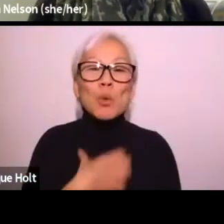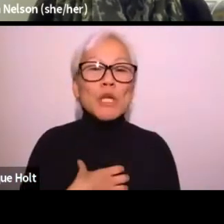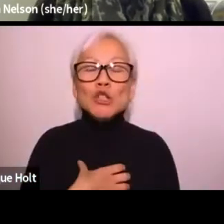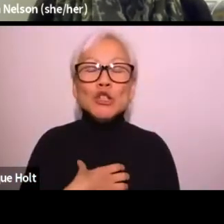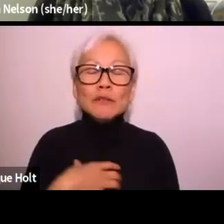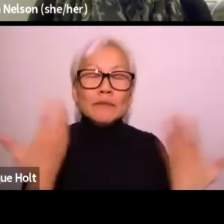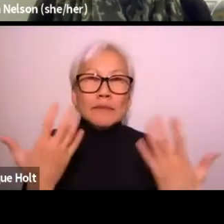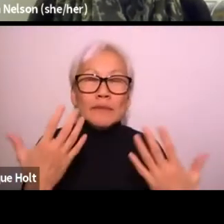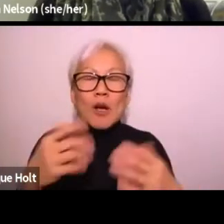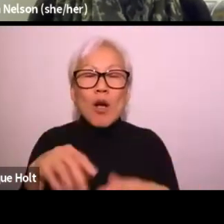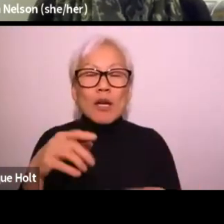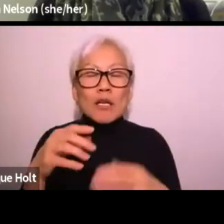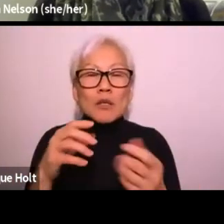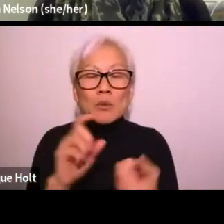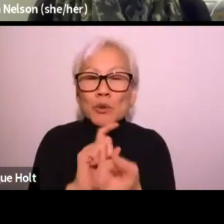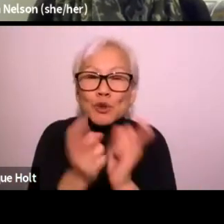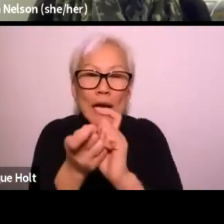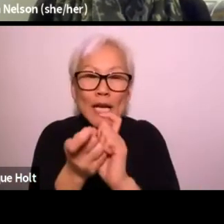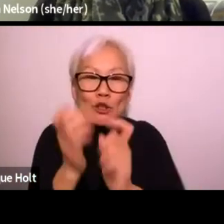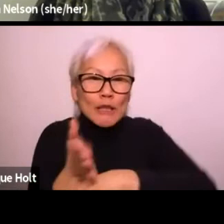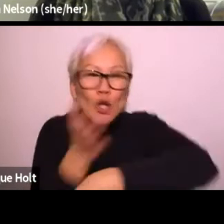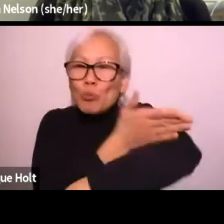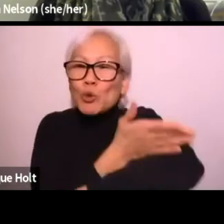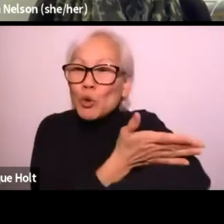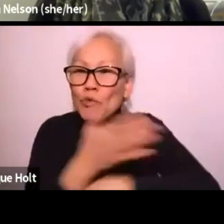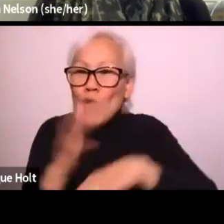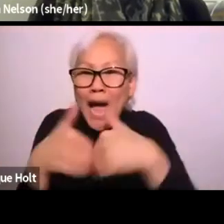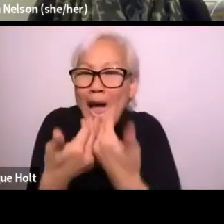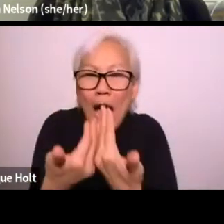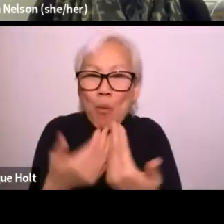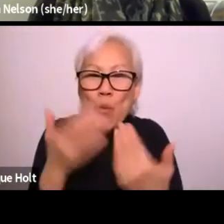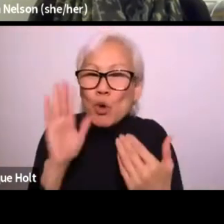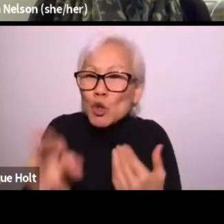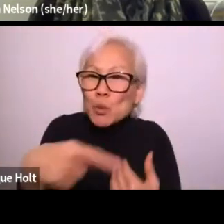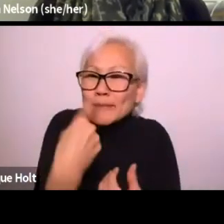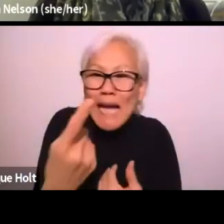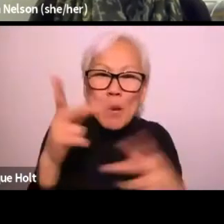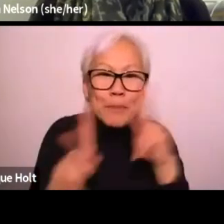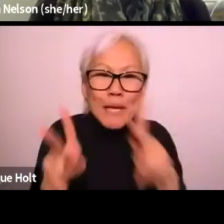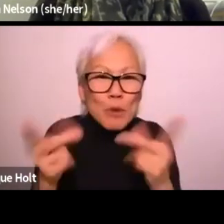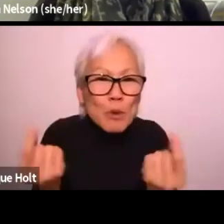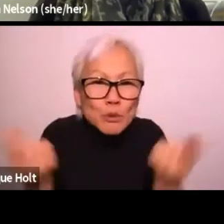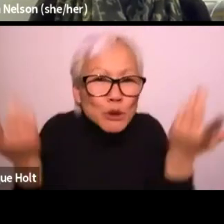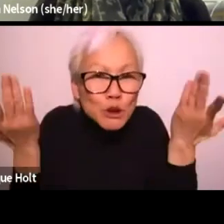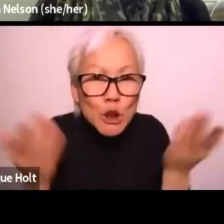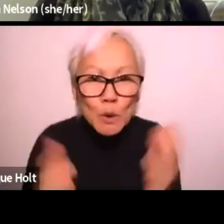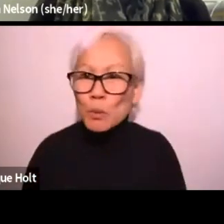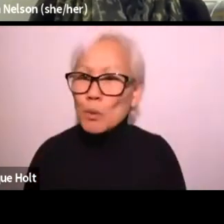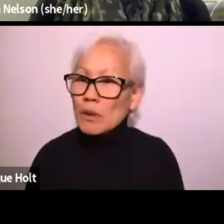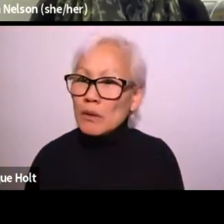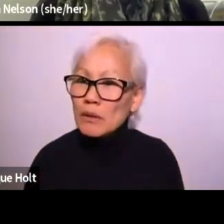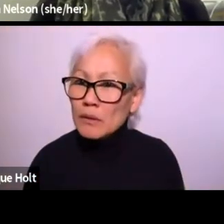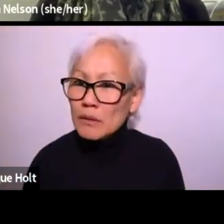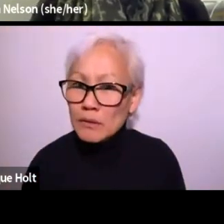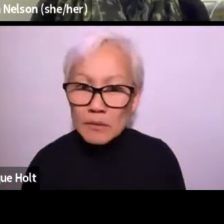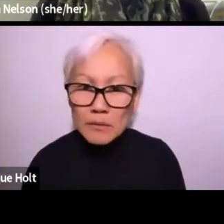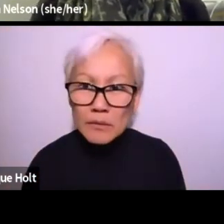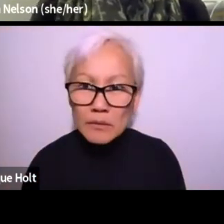in the perfect world, what's your wish, what would change, what would improve, what would you tell people to do?